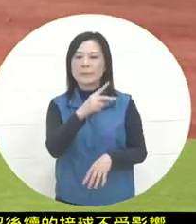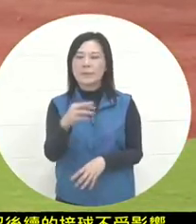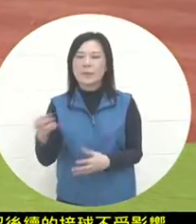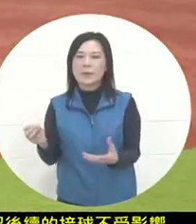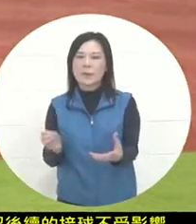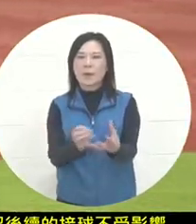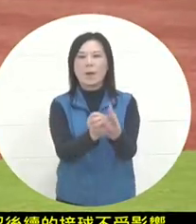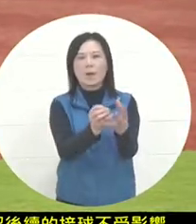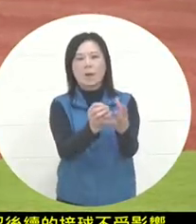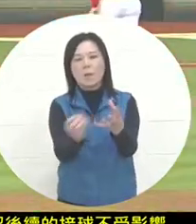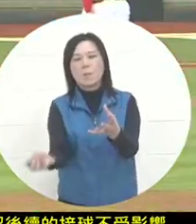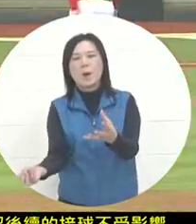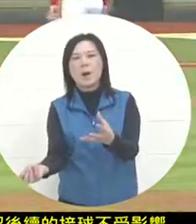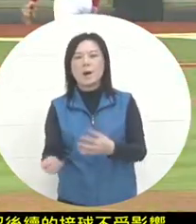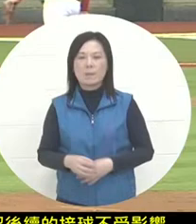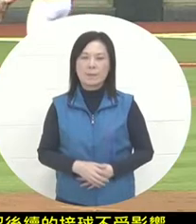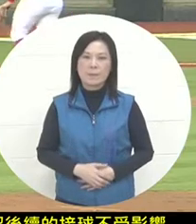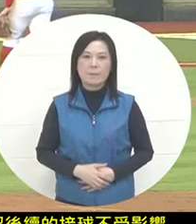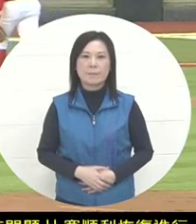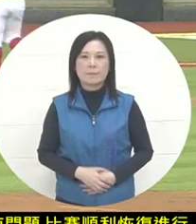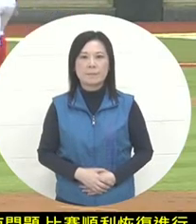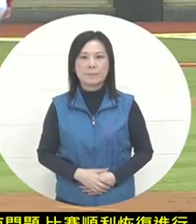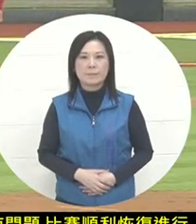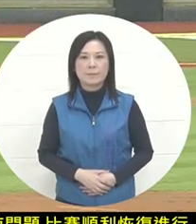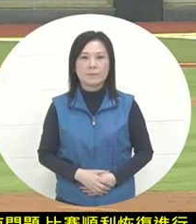and there is no way to pick